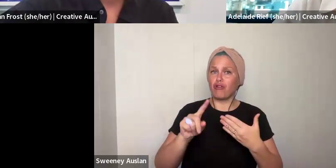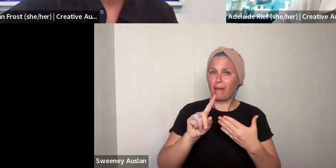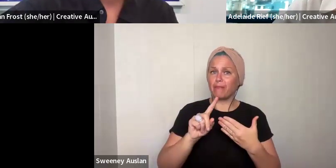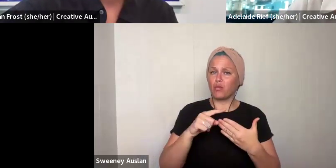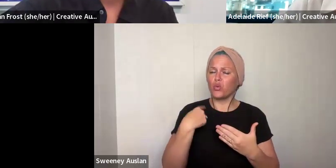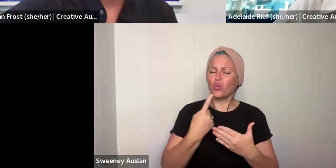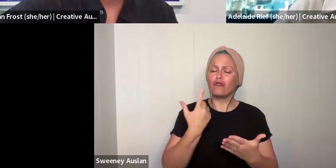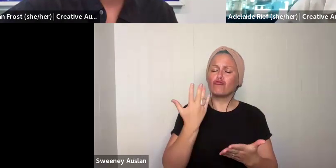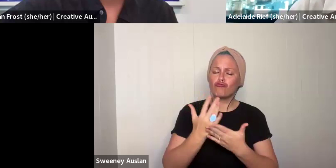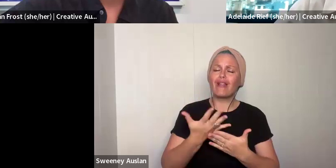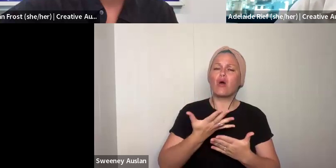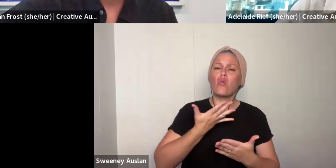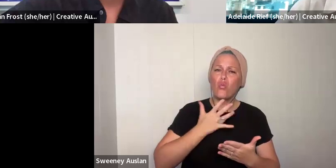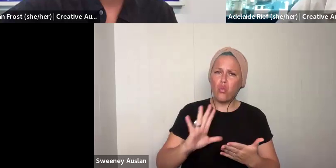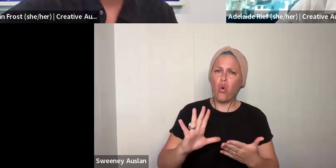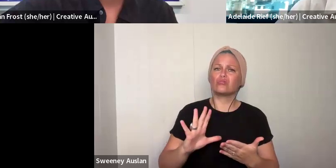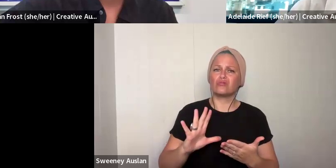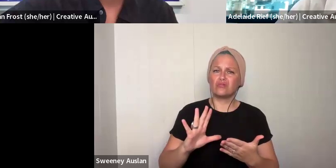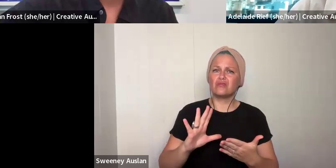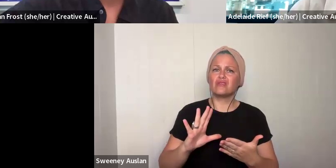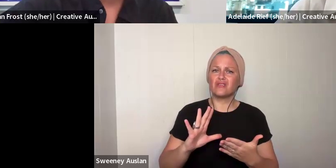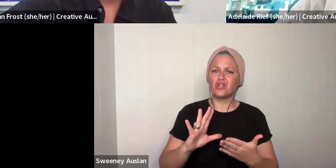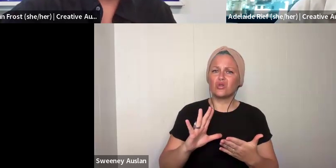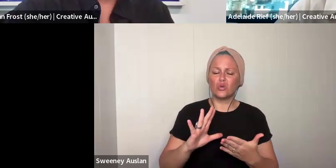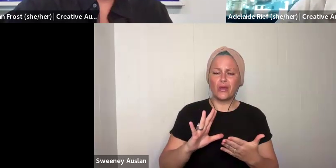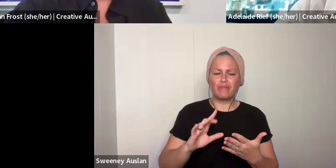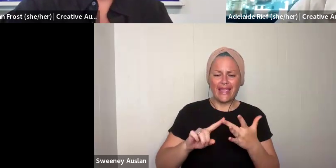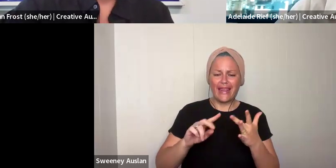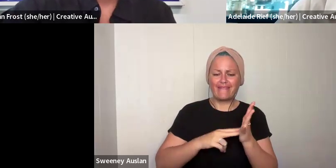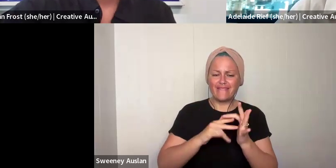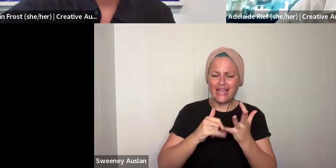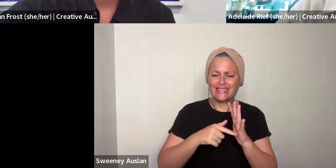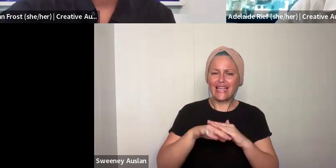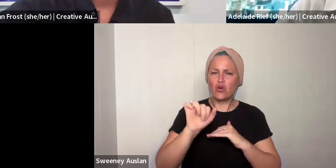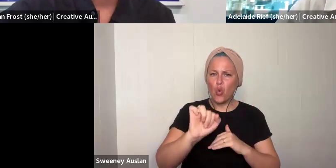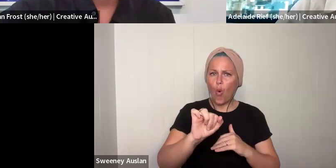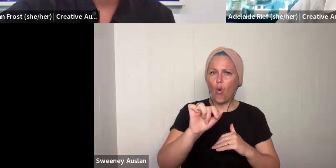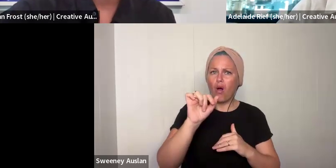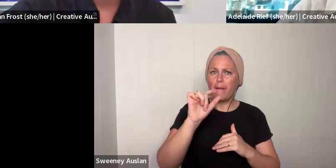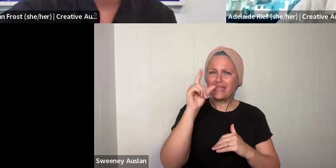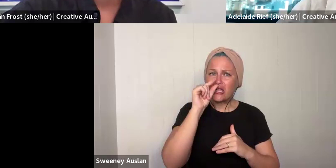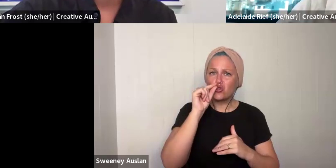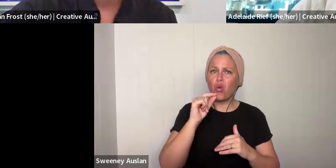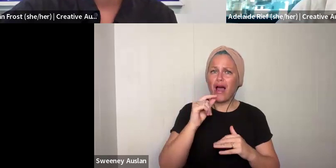program is that we are really wanting to invest in your potential and your capacity,